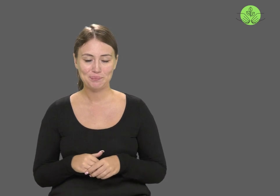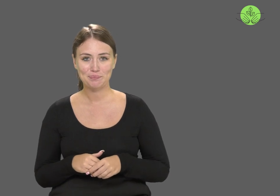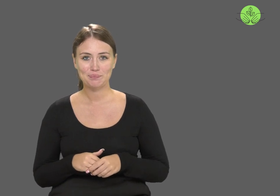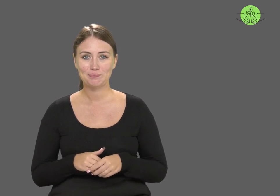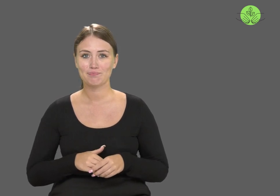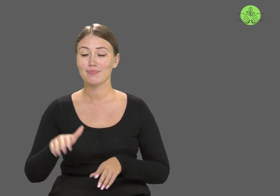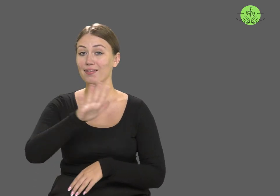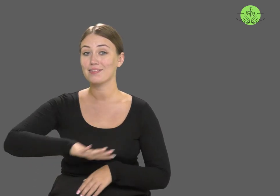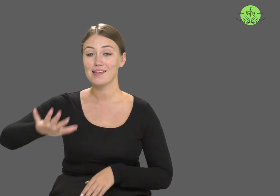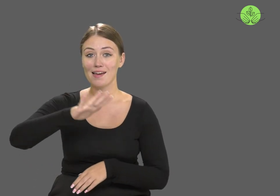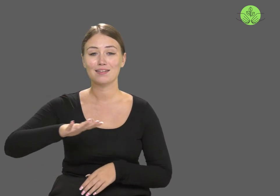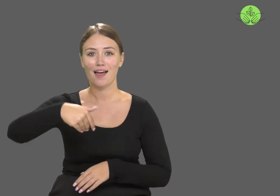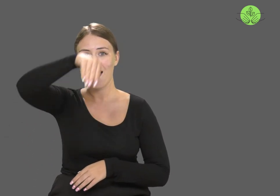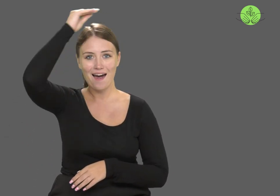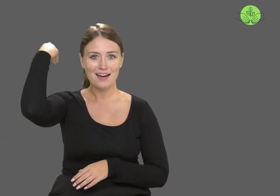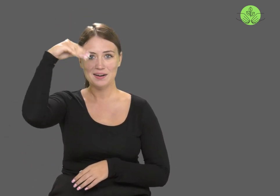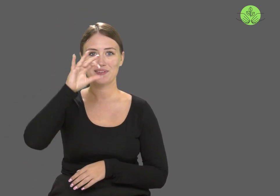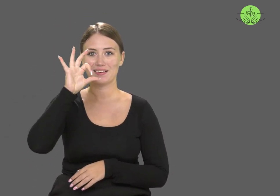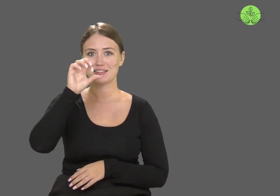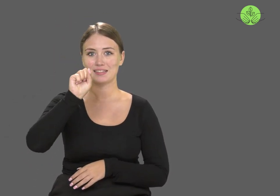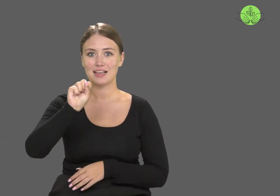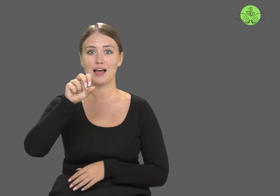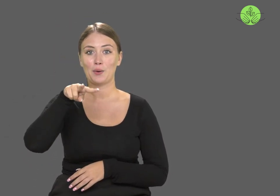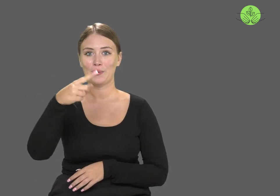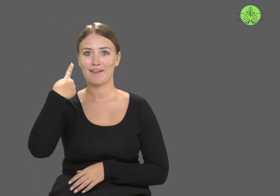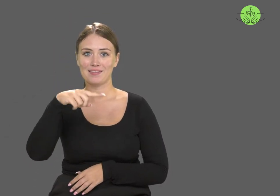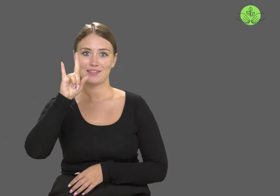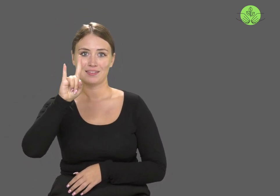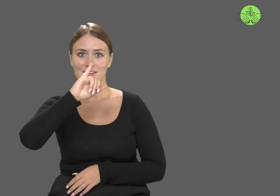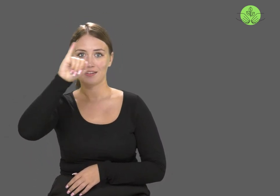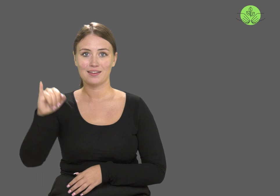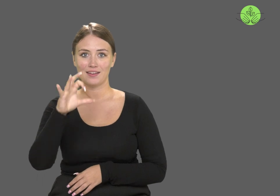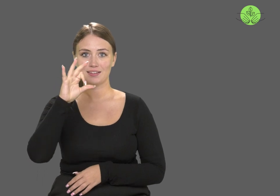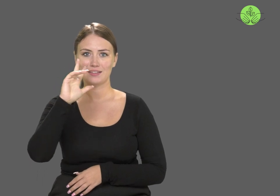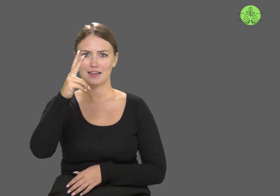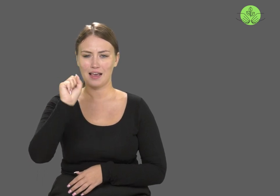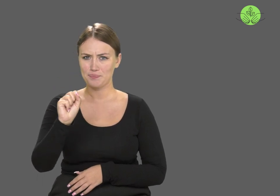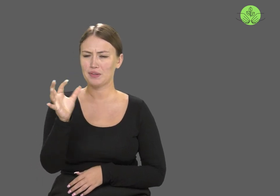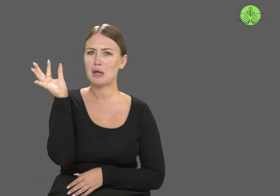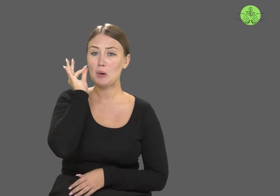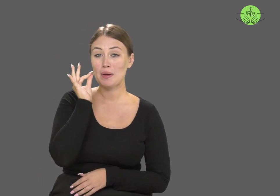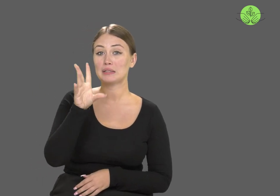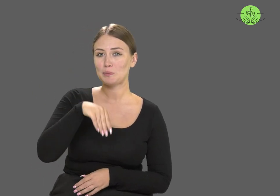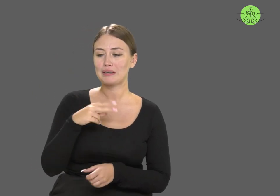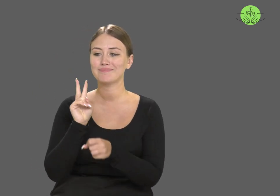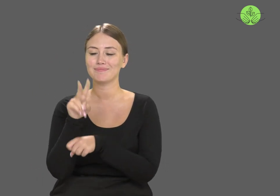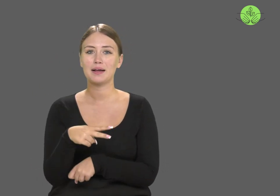In Saudi Arabia, women were only allowed